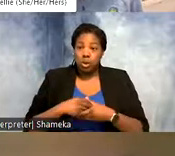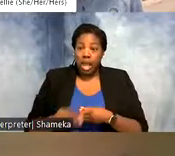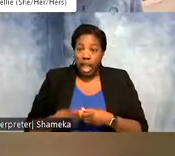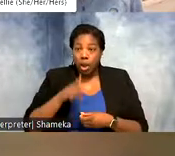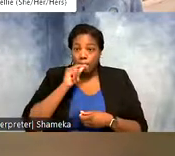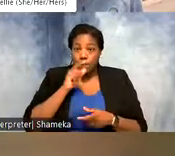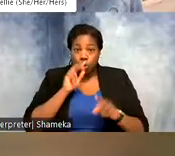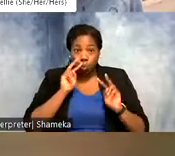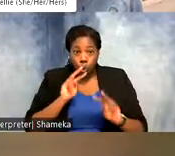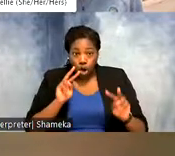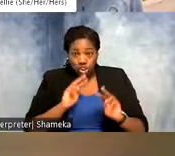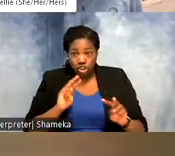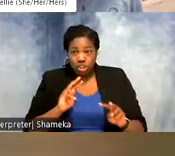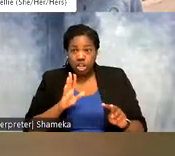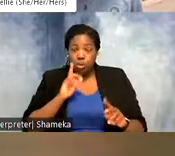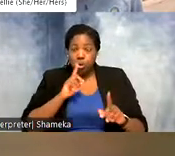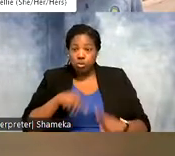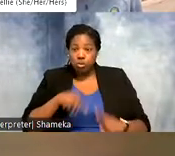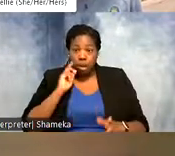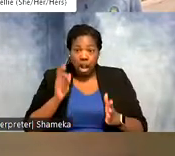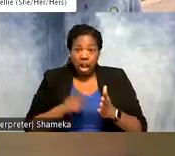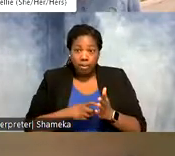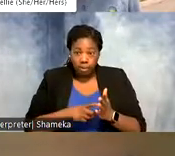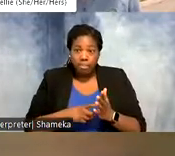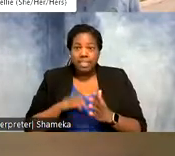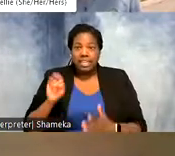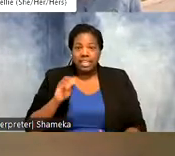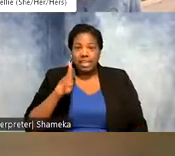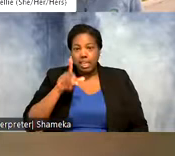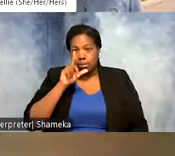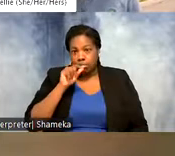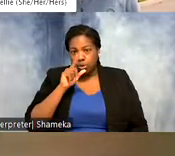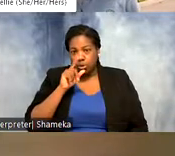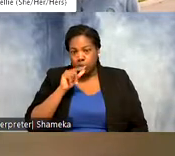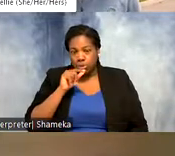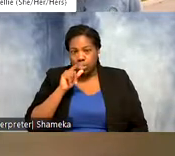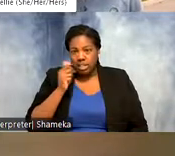and I will report my observations through eBird, which is a way that anyone around the